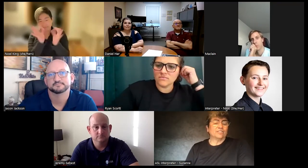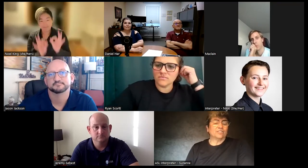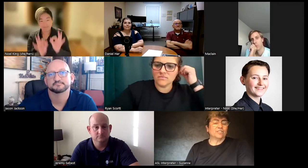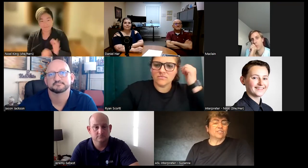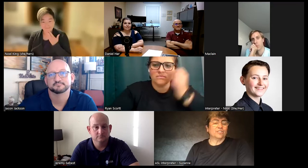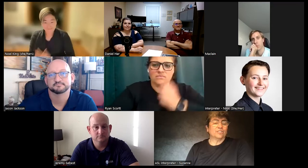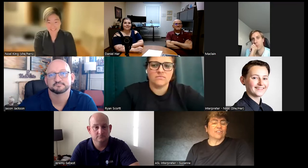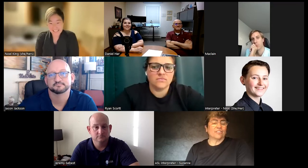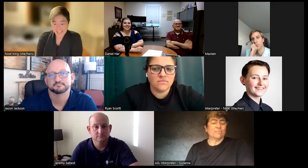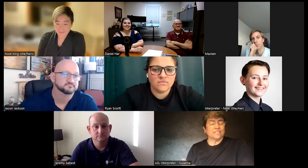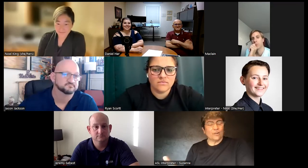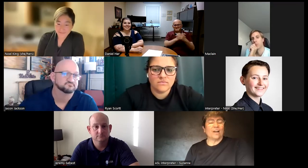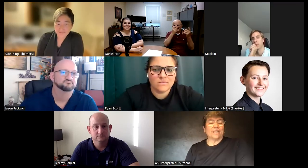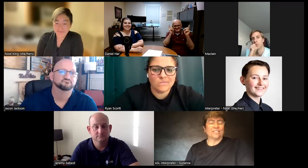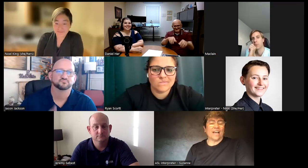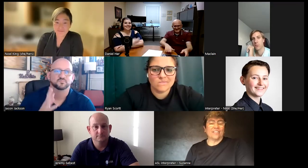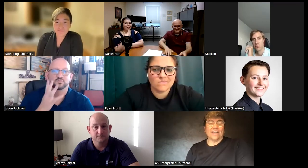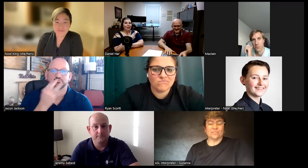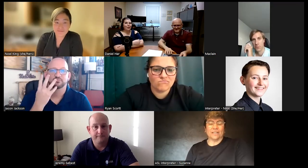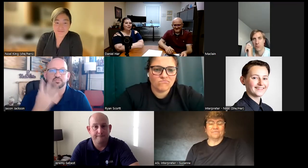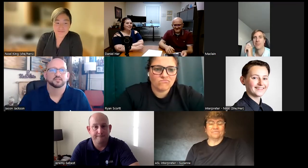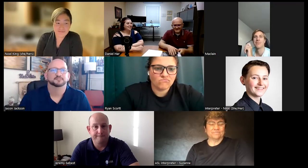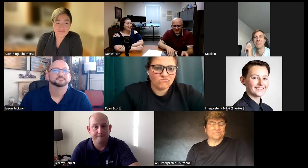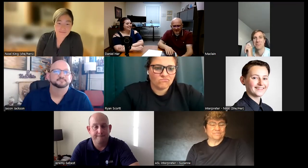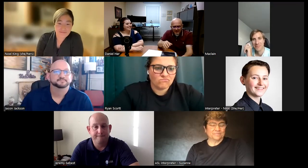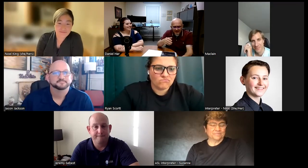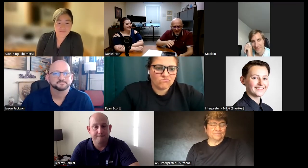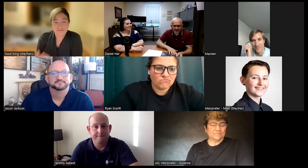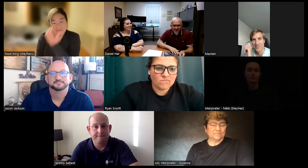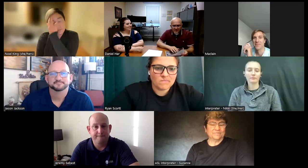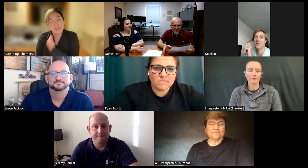too as an art therapist so I wanted to add that as well